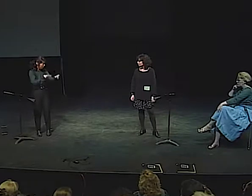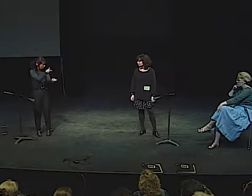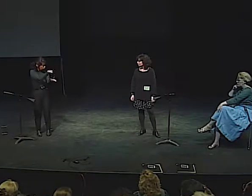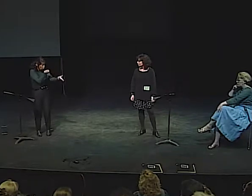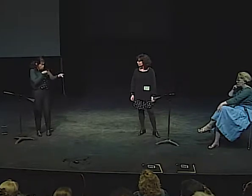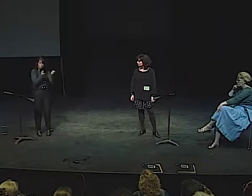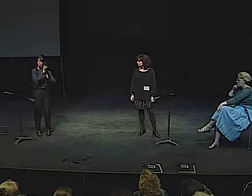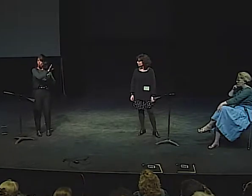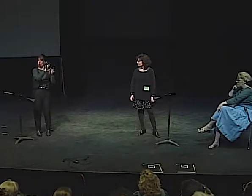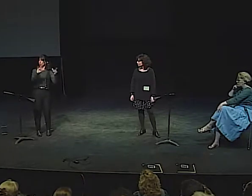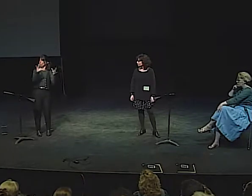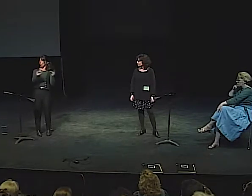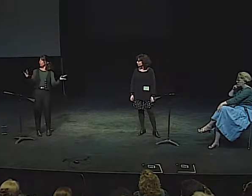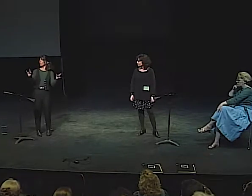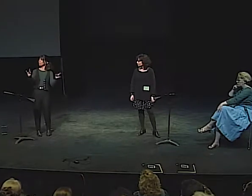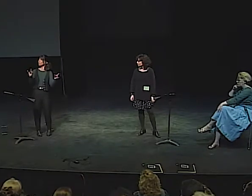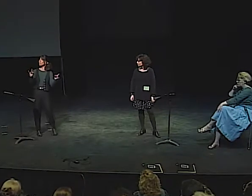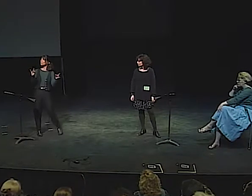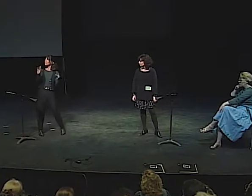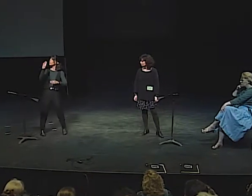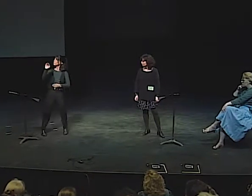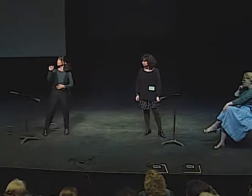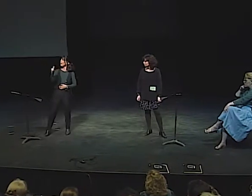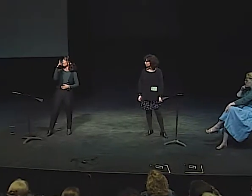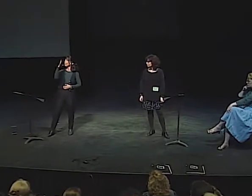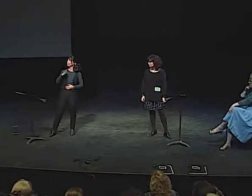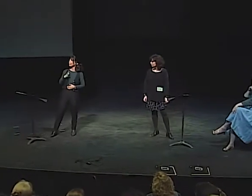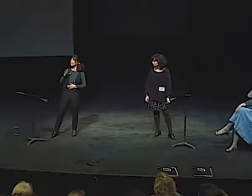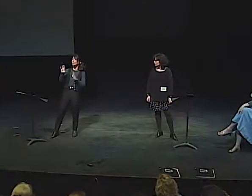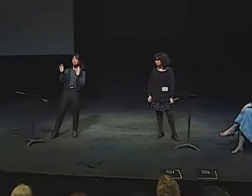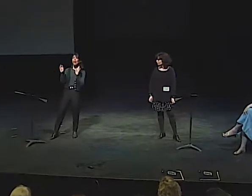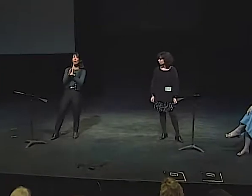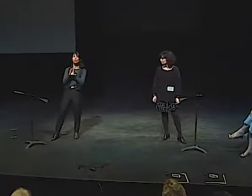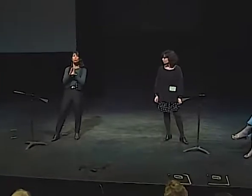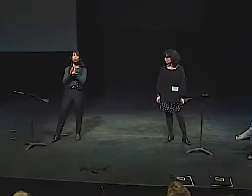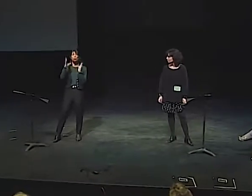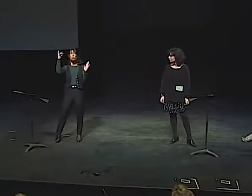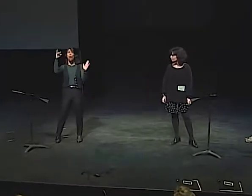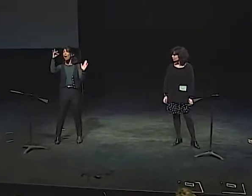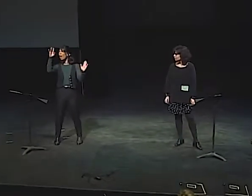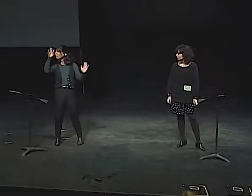JULIANNA TELL THIS STORY, WE ASKED SO MANY THINGS TO HER. WE PULLED OUT HER STORY.